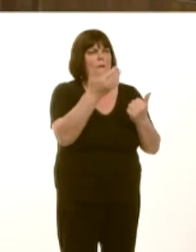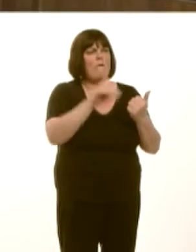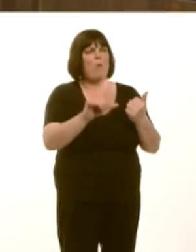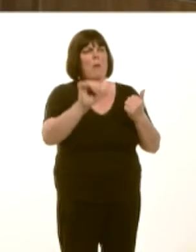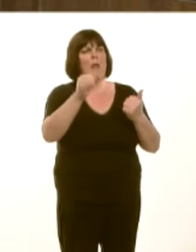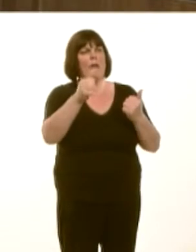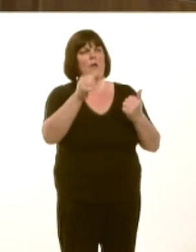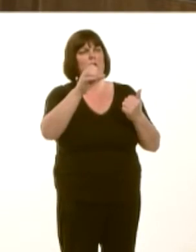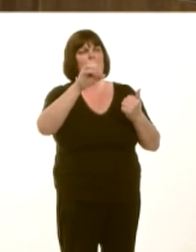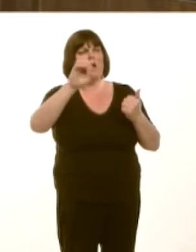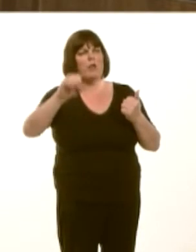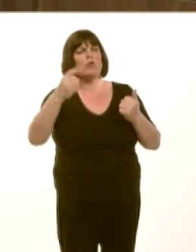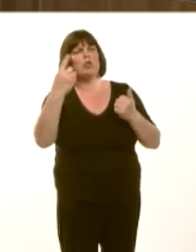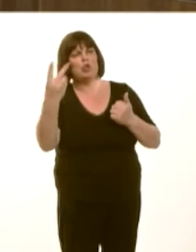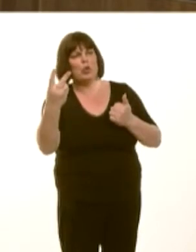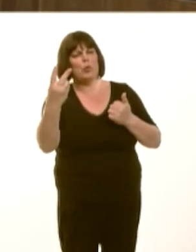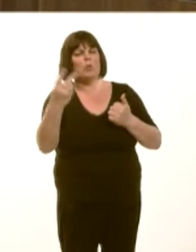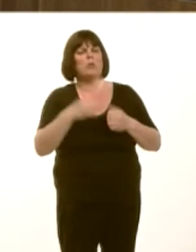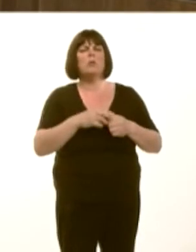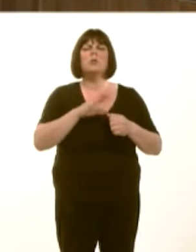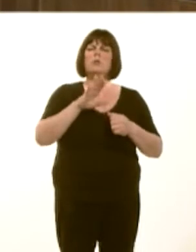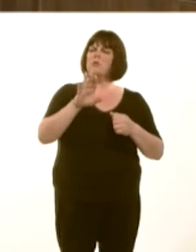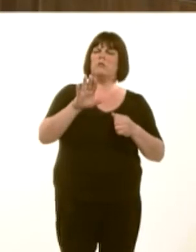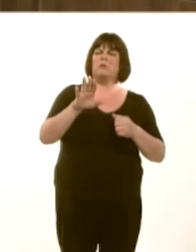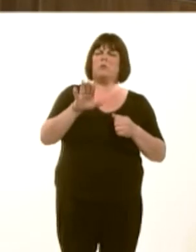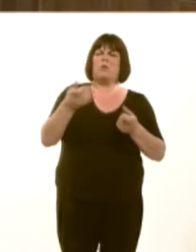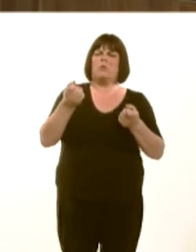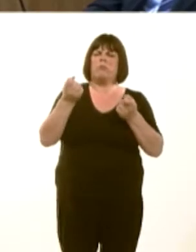Carwyn Jones: No; he misunderstands the point I was making.